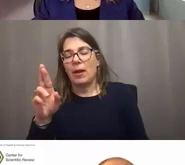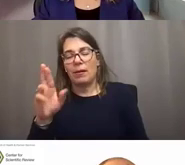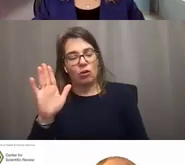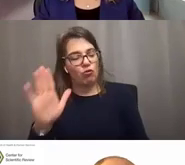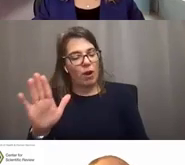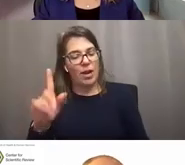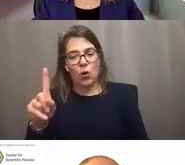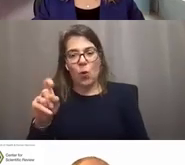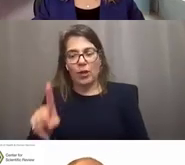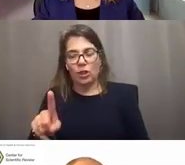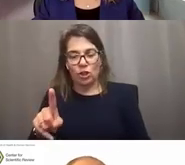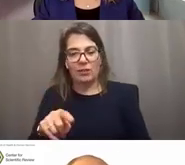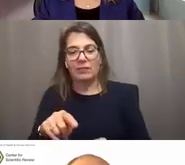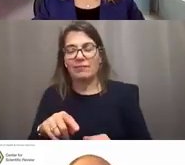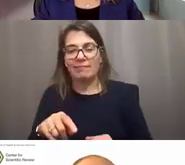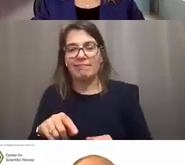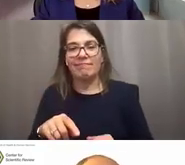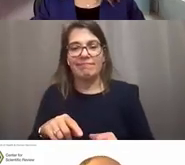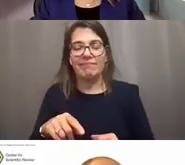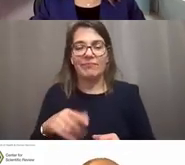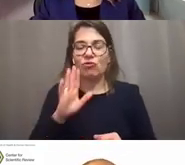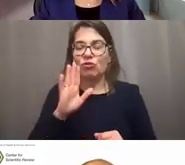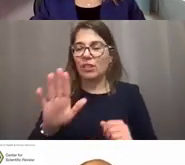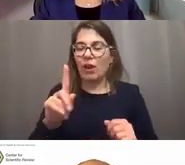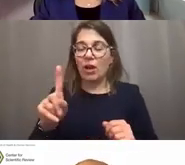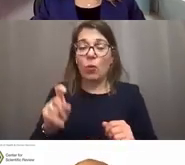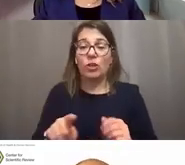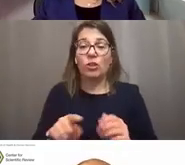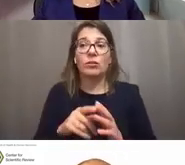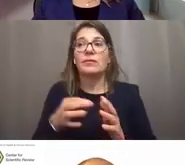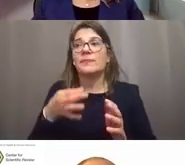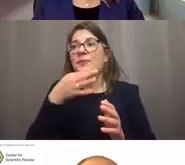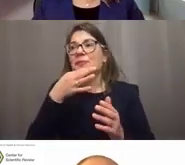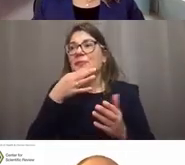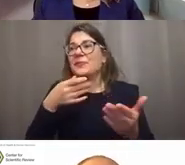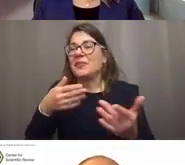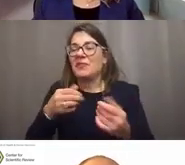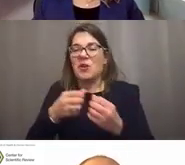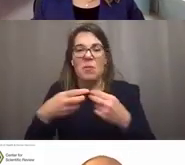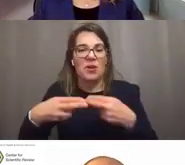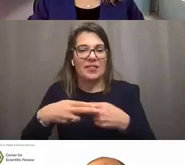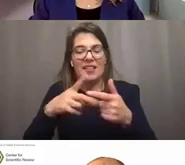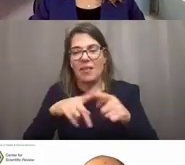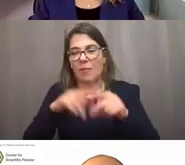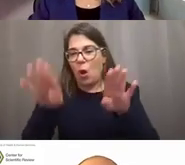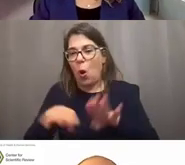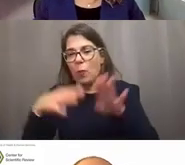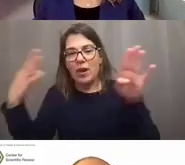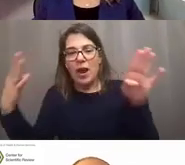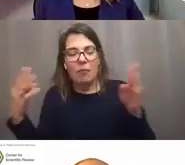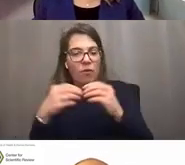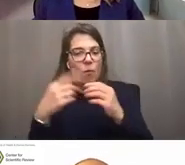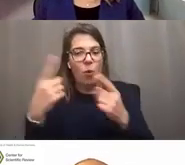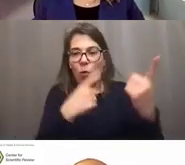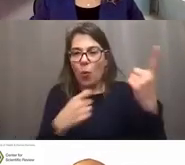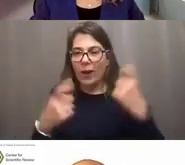of this format, so thank you. We are in the home stretch here, just a couple more slides and then we'll open it up for any more questions that you might have.